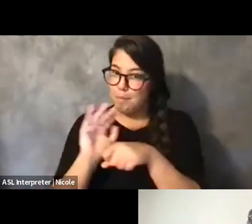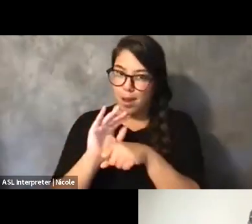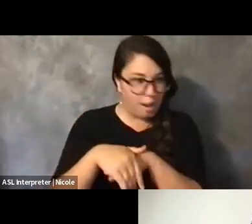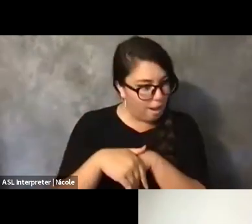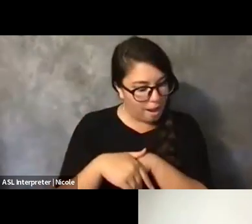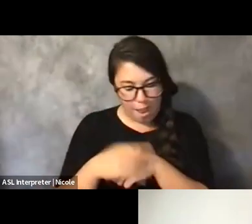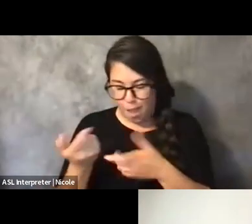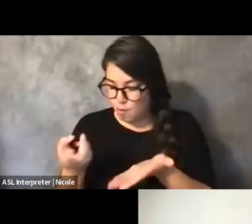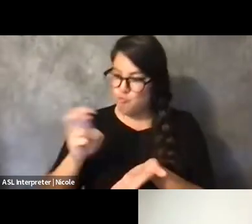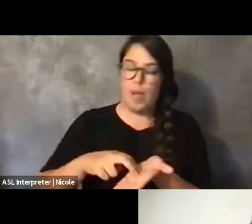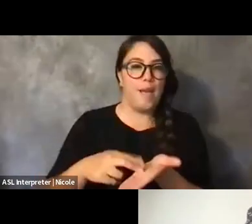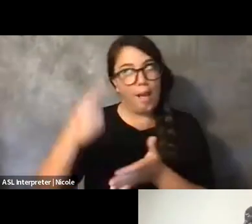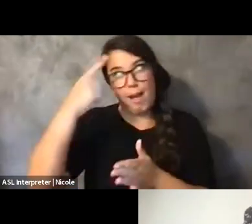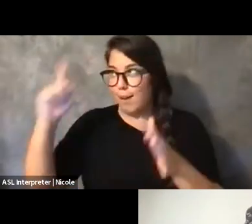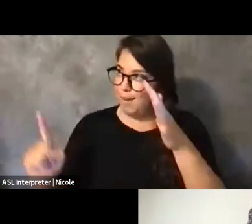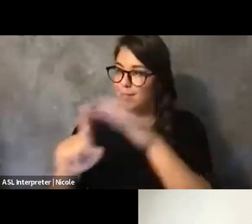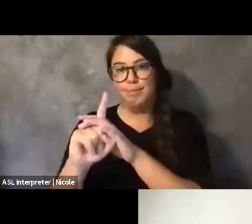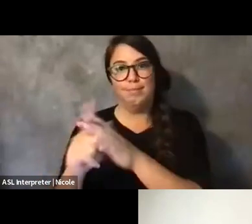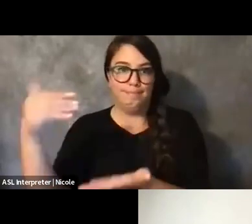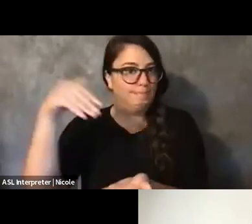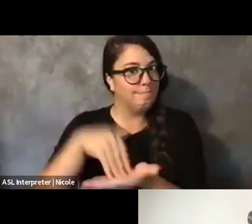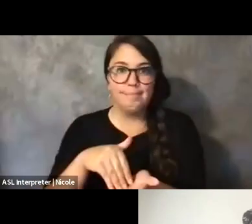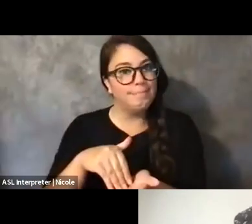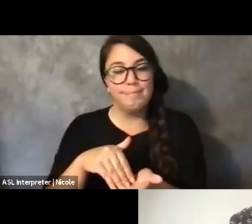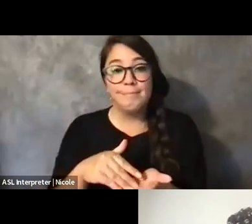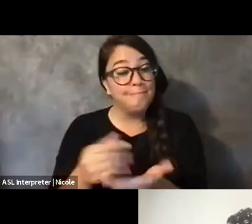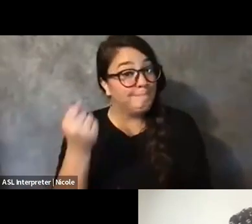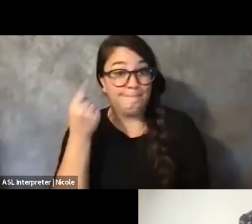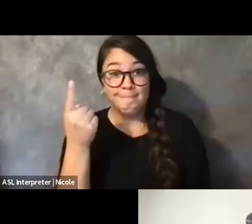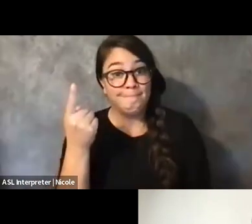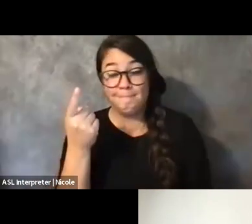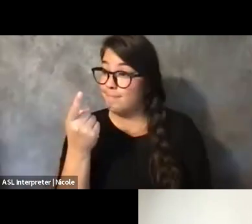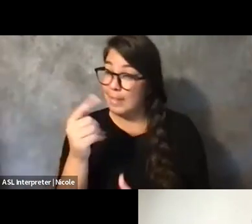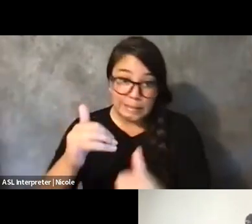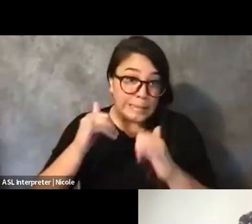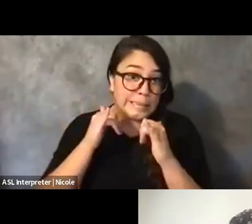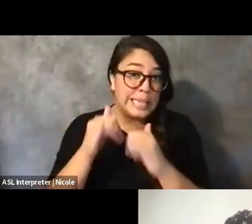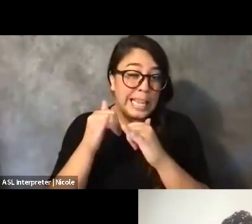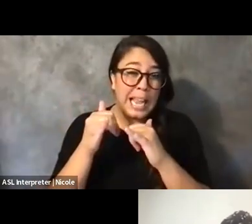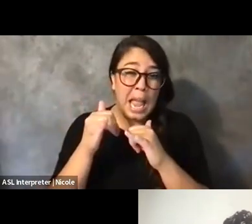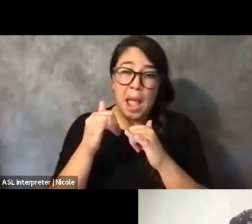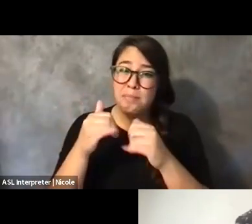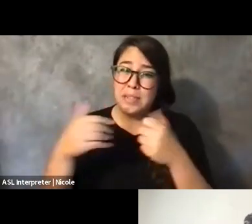because this is -- I also find it very difficult to find community.